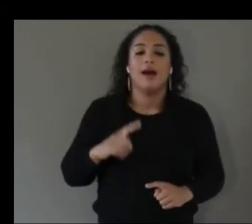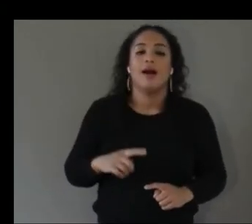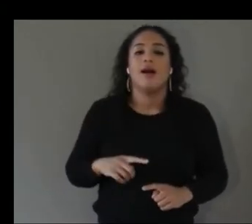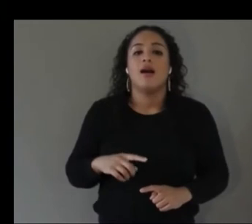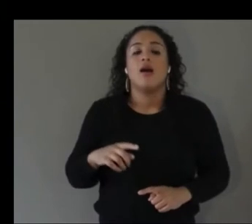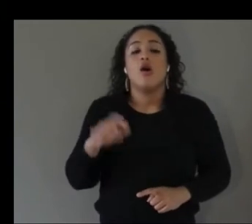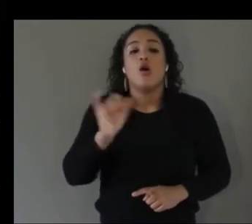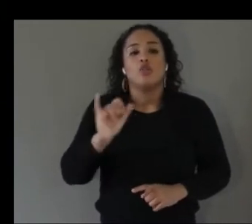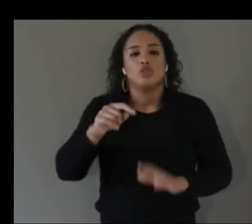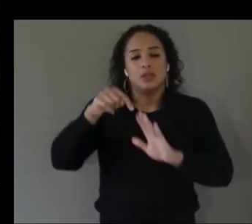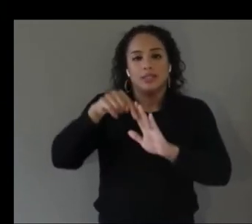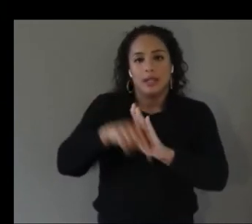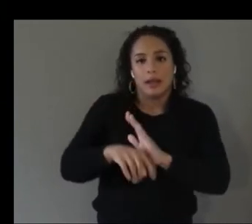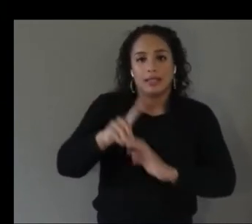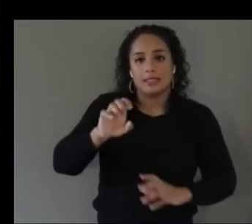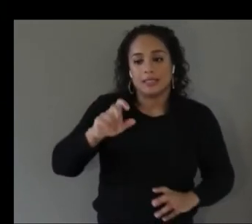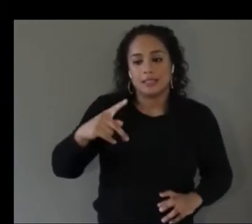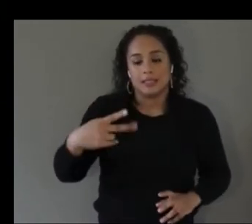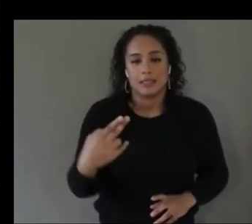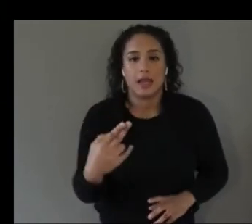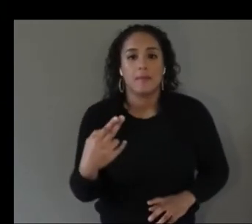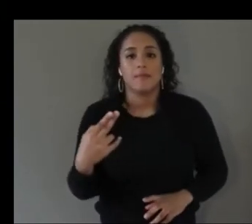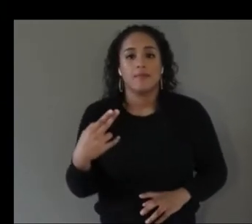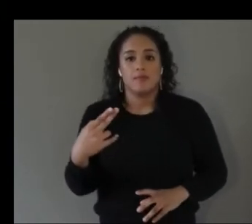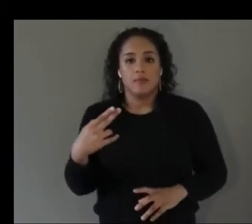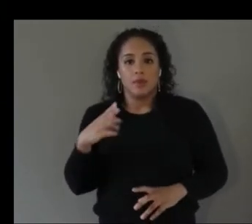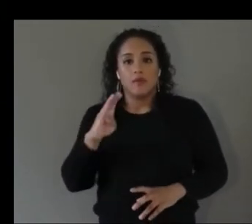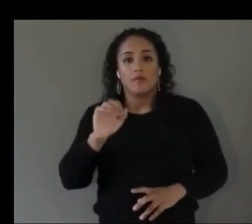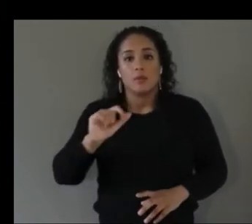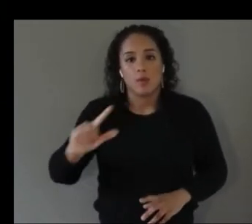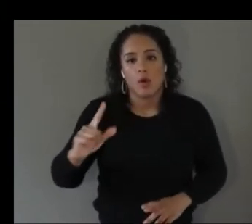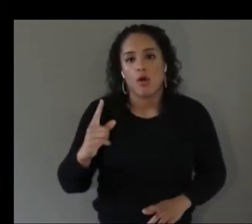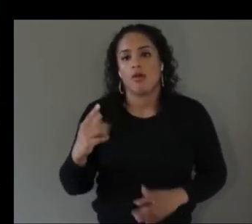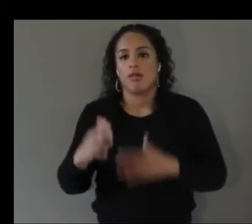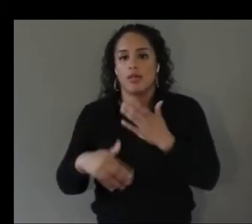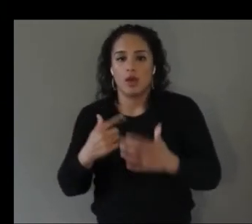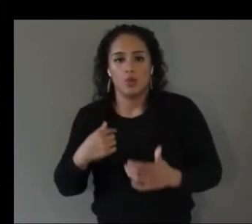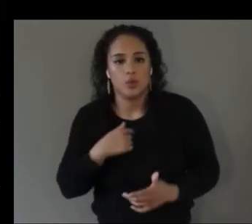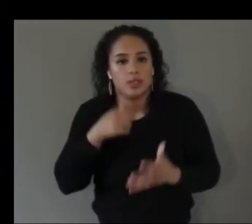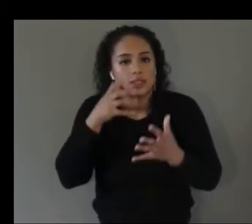converged on a custom roll-off curve and doing some other audio effects to make the ball on